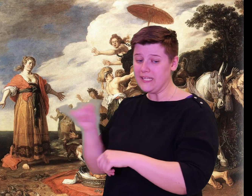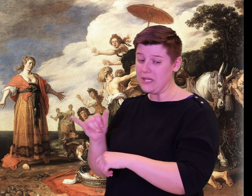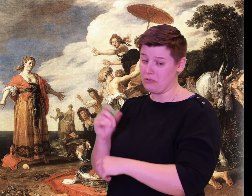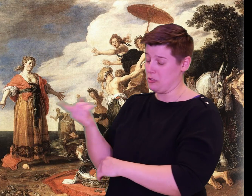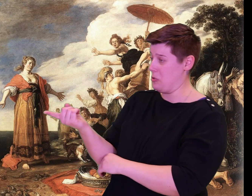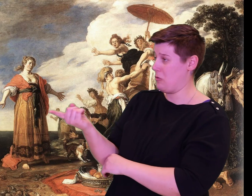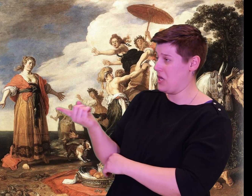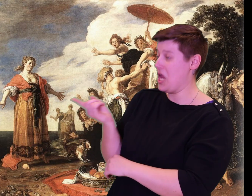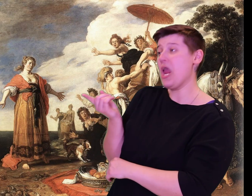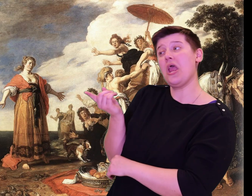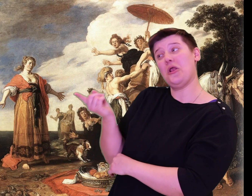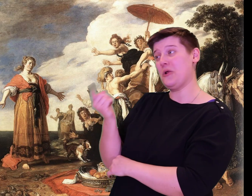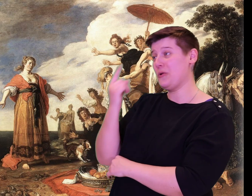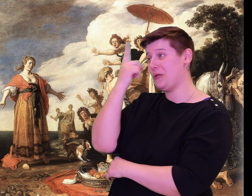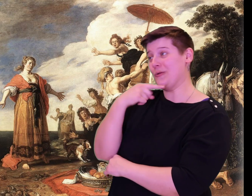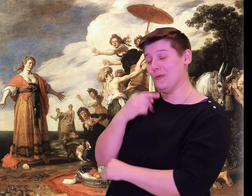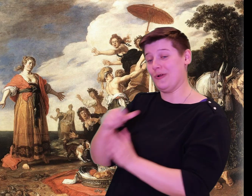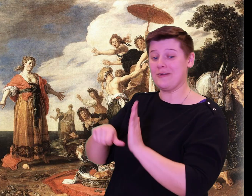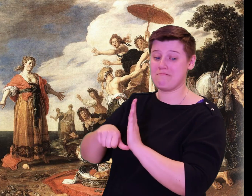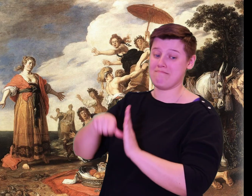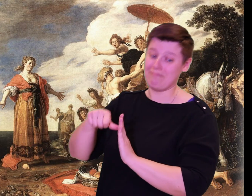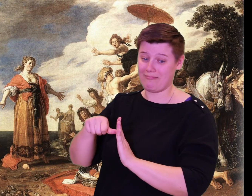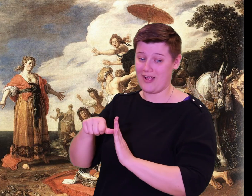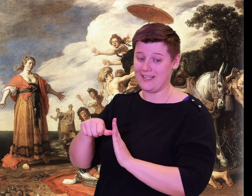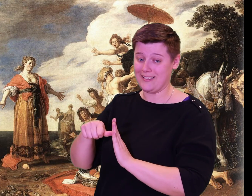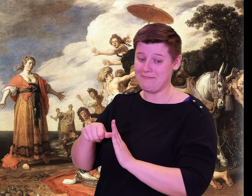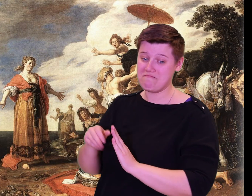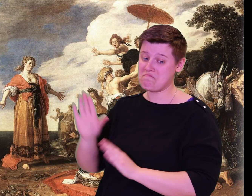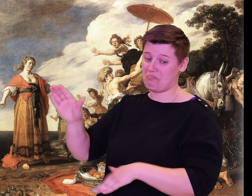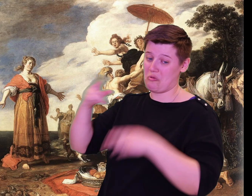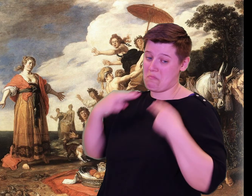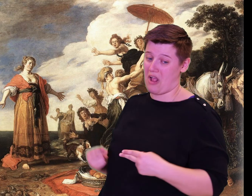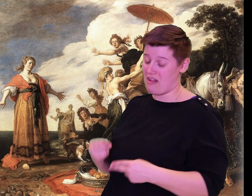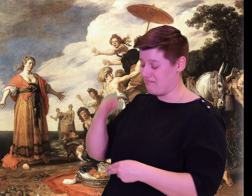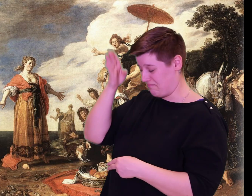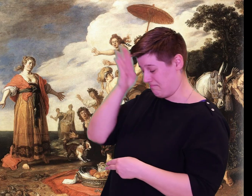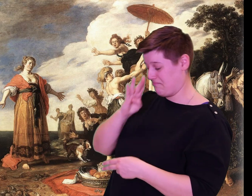impressive, and a god could not improve your body,